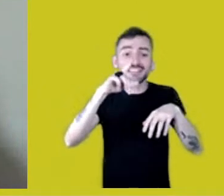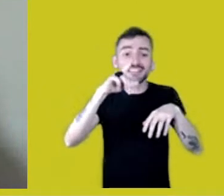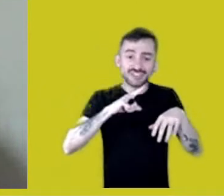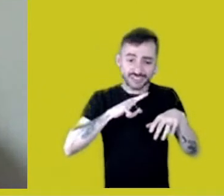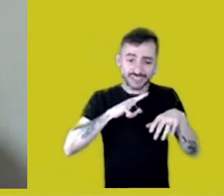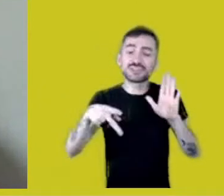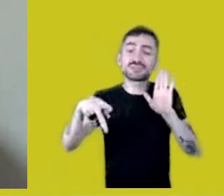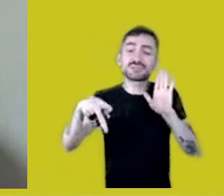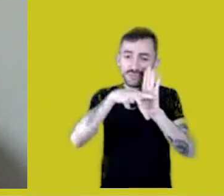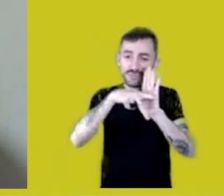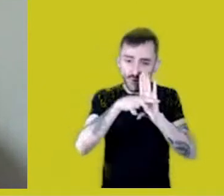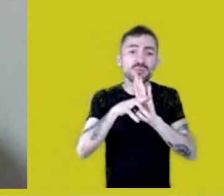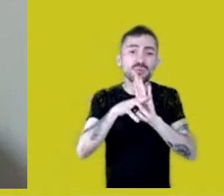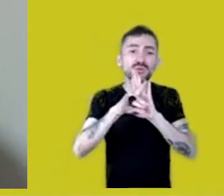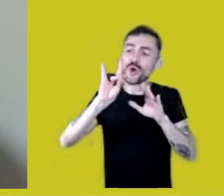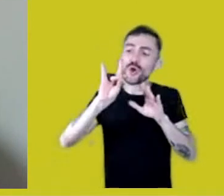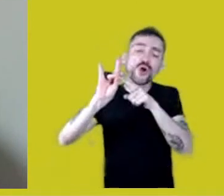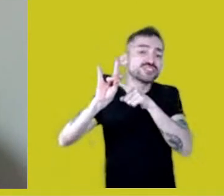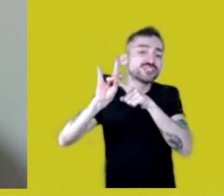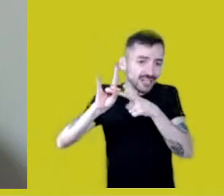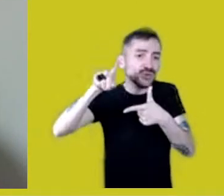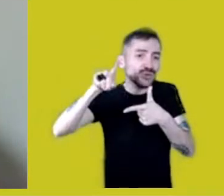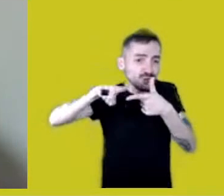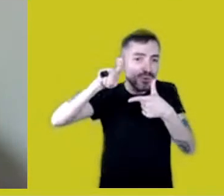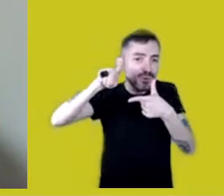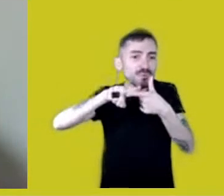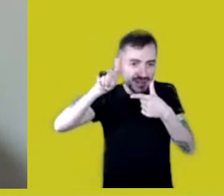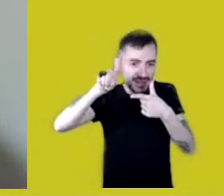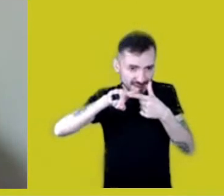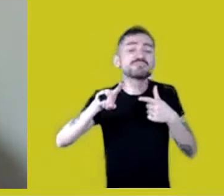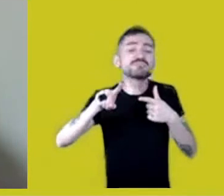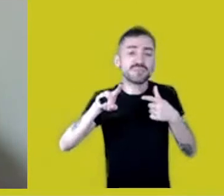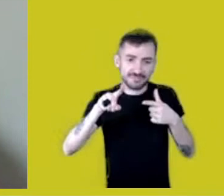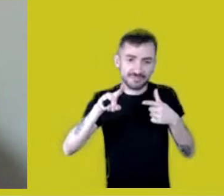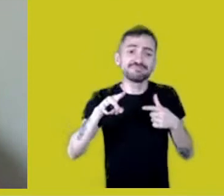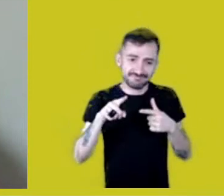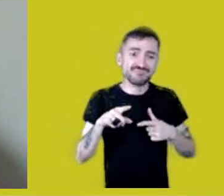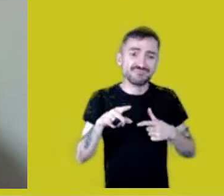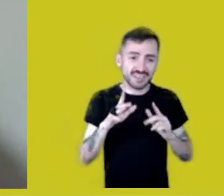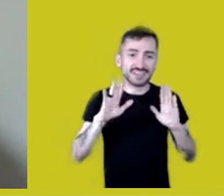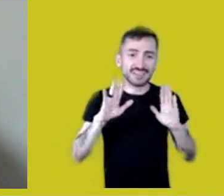thank to the gods of the jungle,